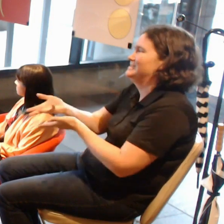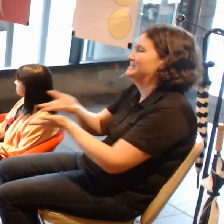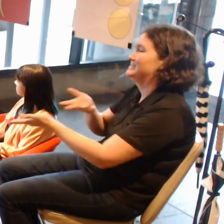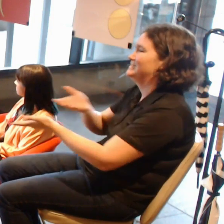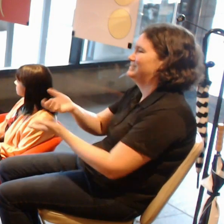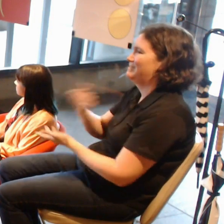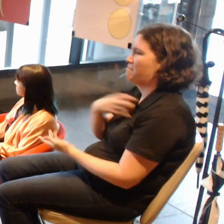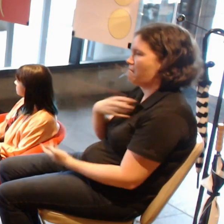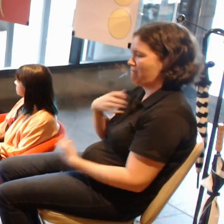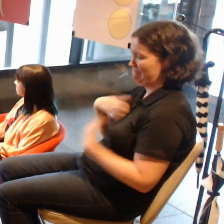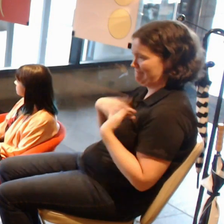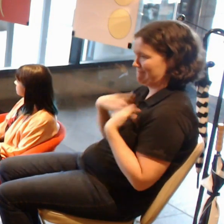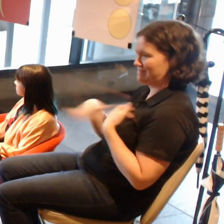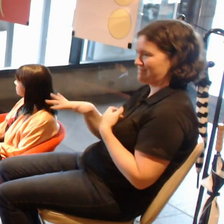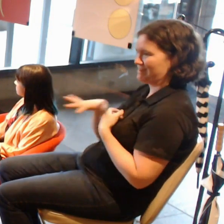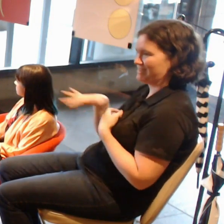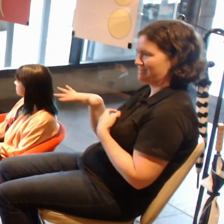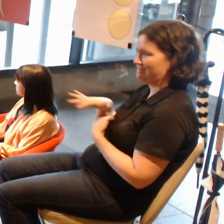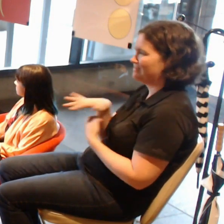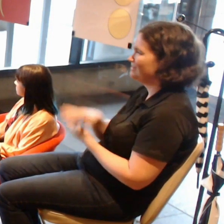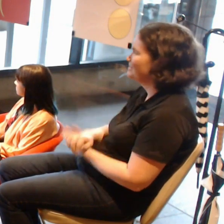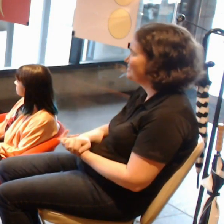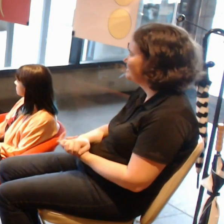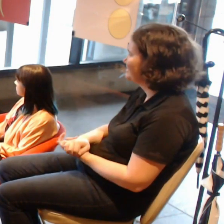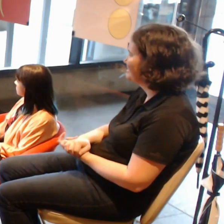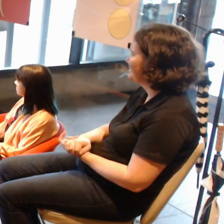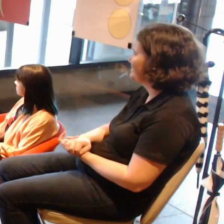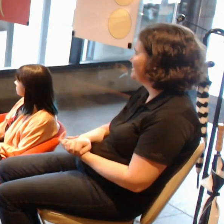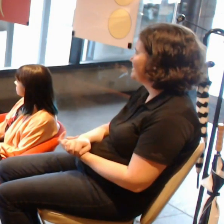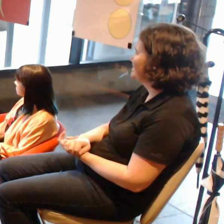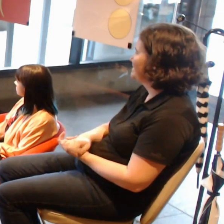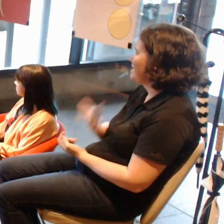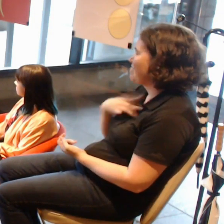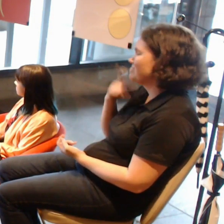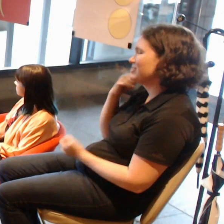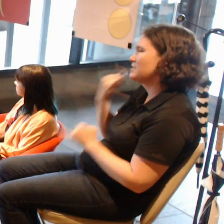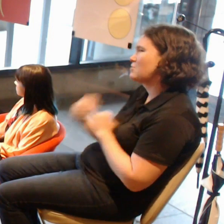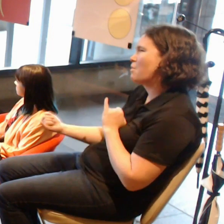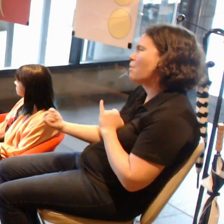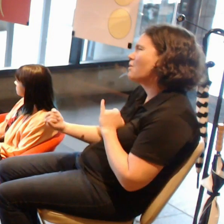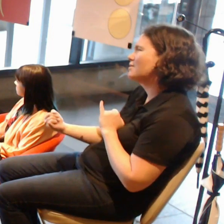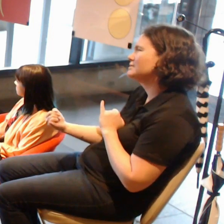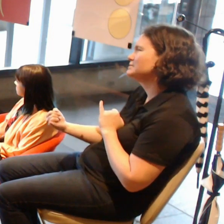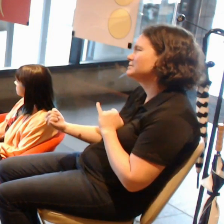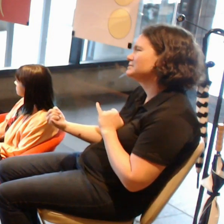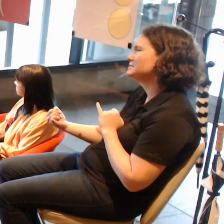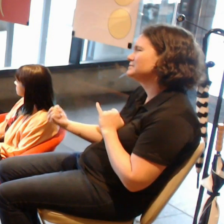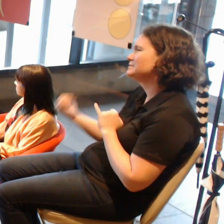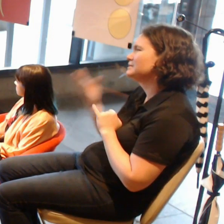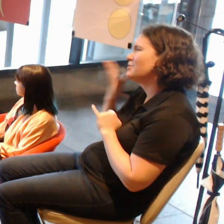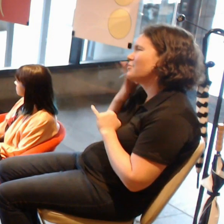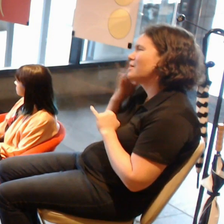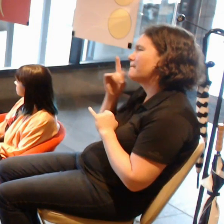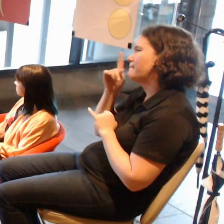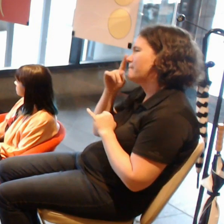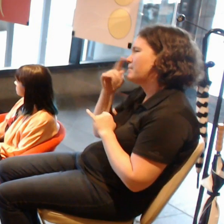But I think the worst thing is where people take work they've previously made